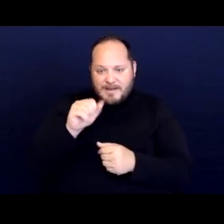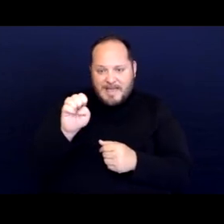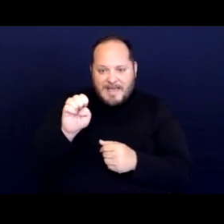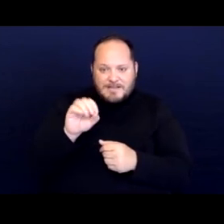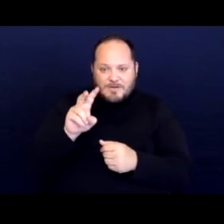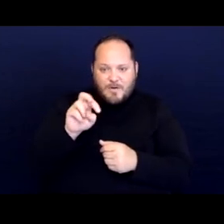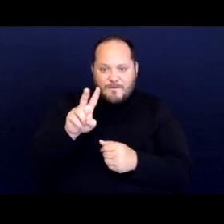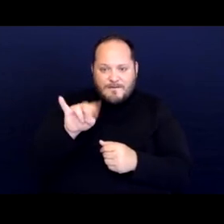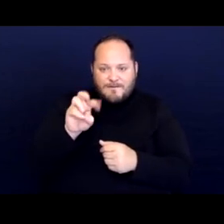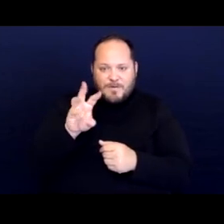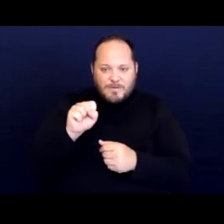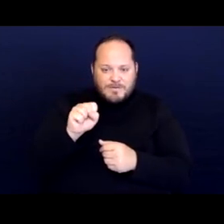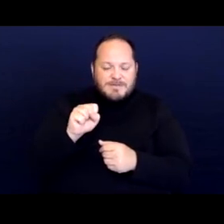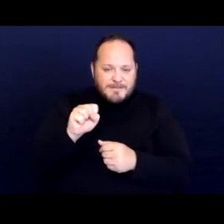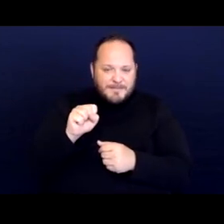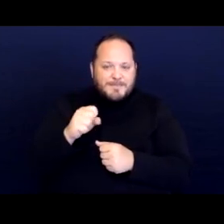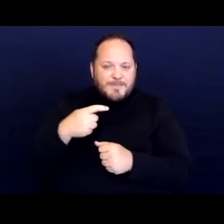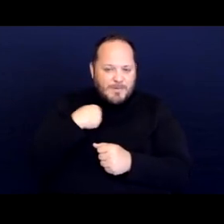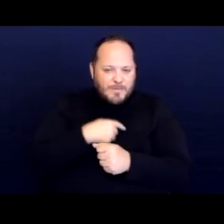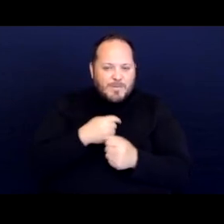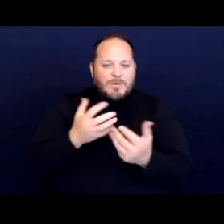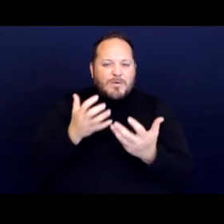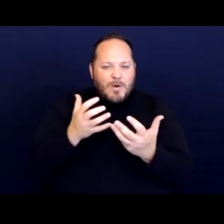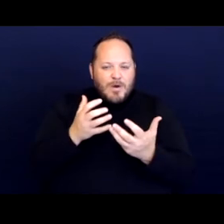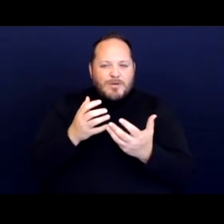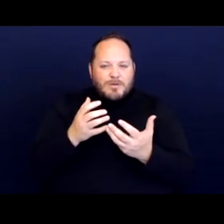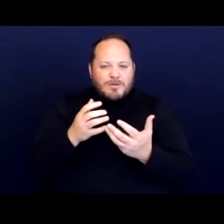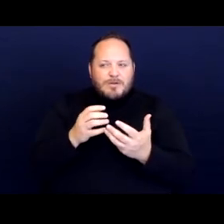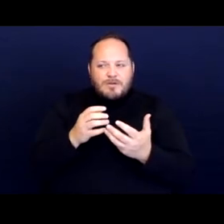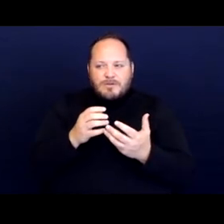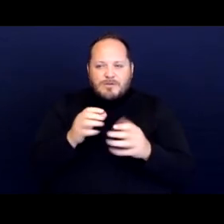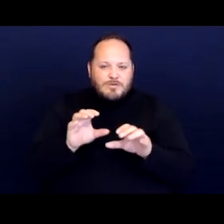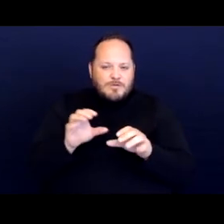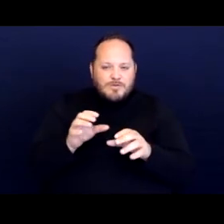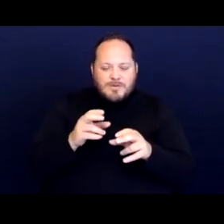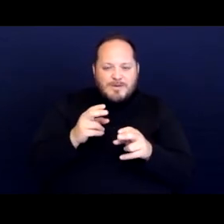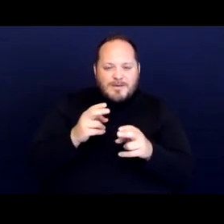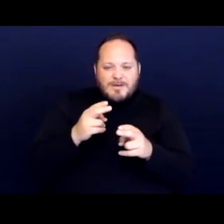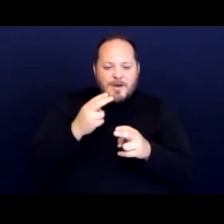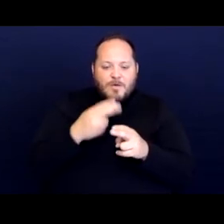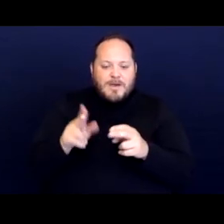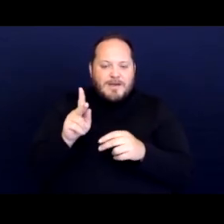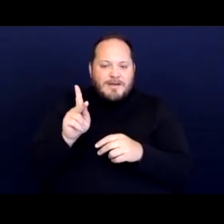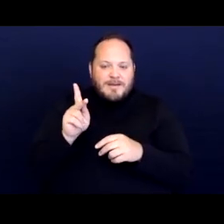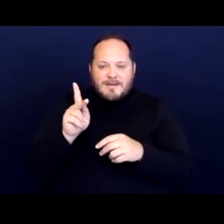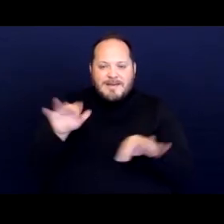And so we just wanted to do sort of a quick key takeaway a summary of some of the issues